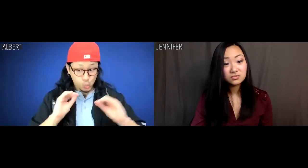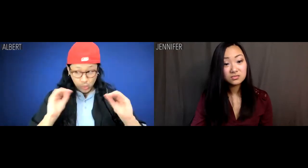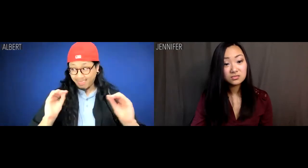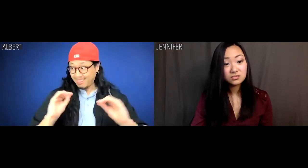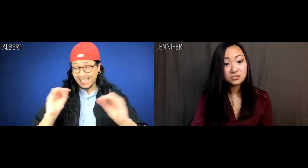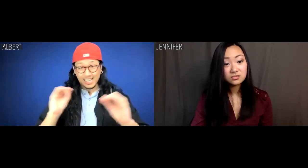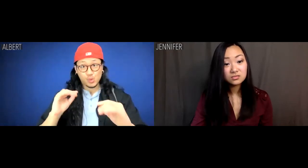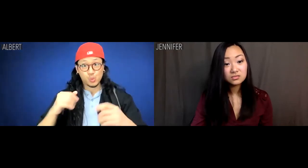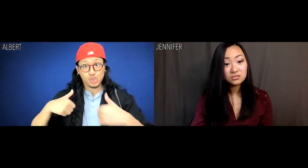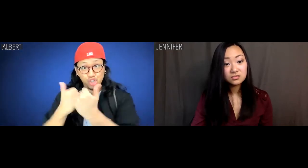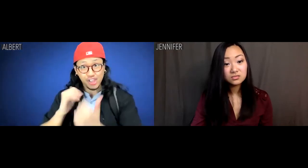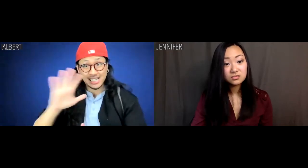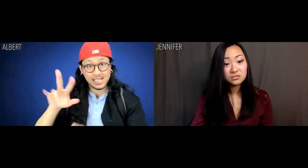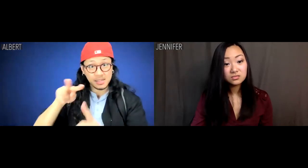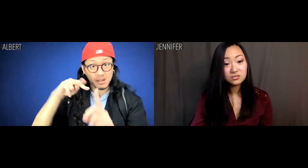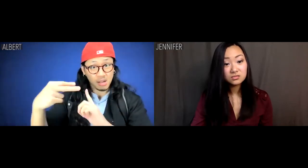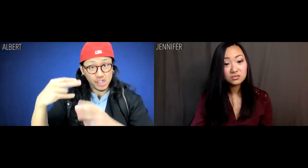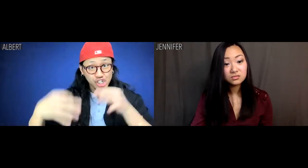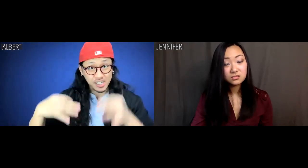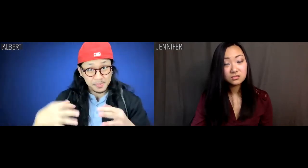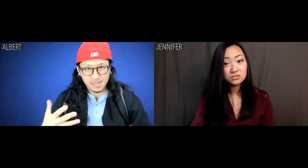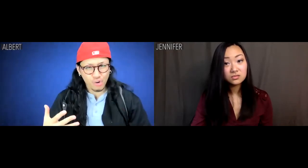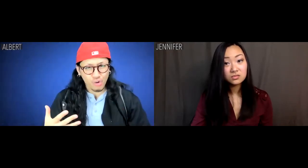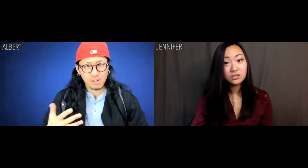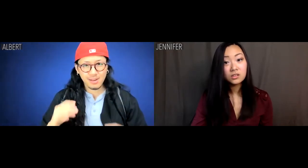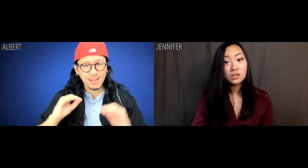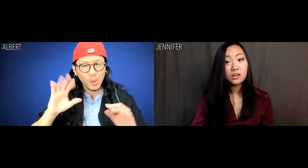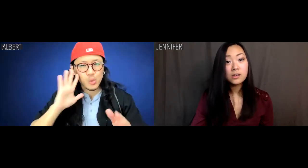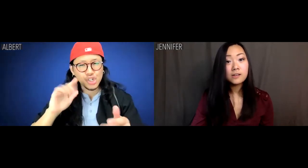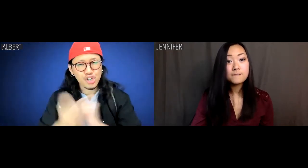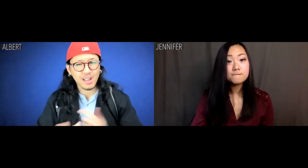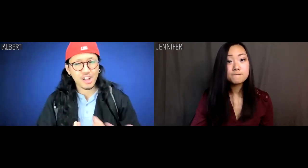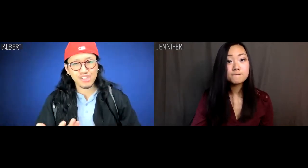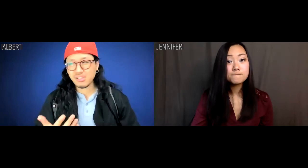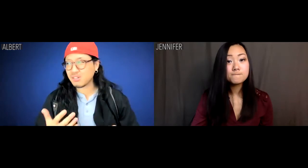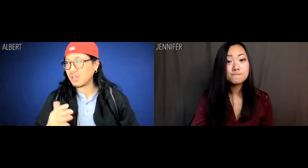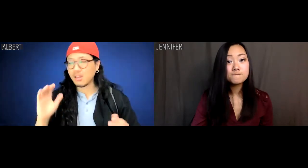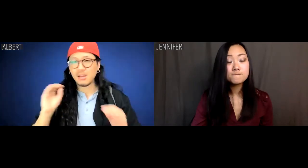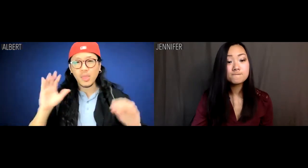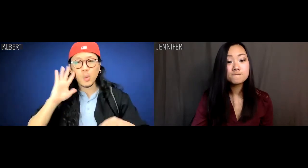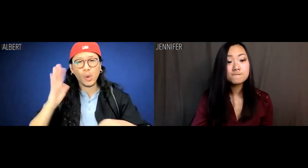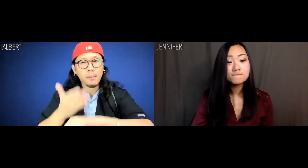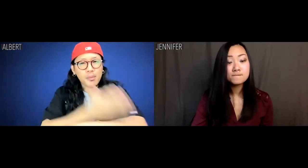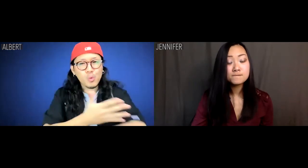nothing ever changes and no one's the better for it.